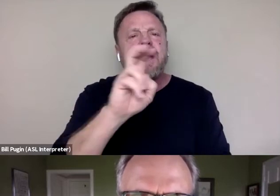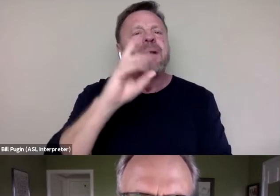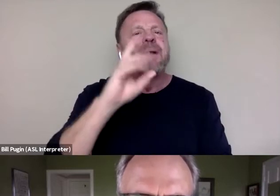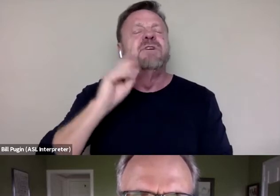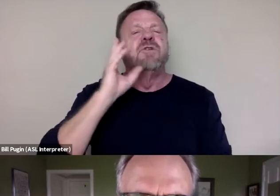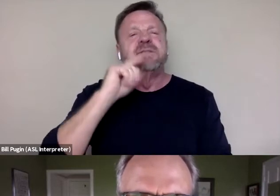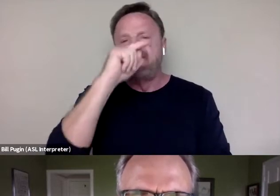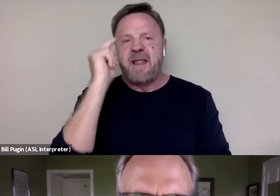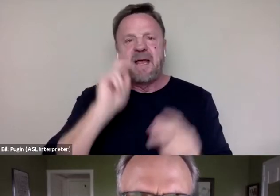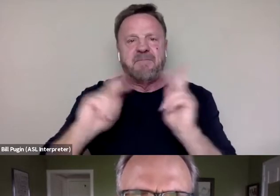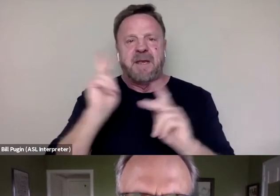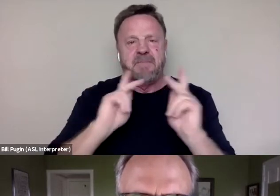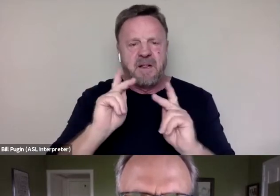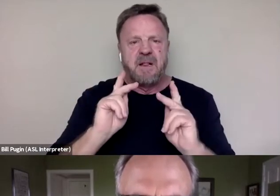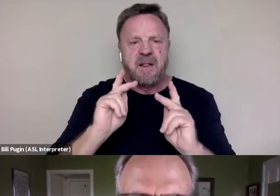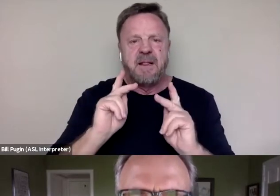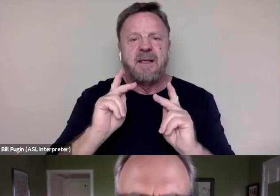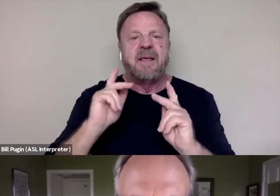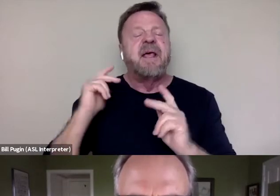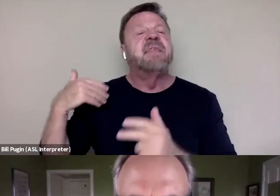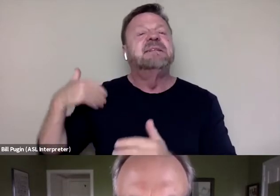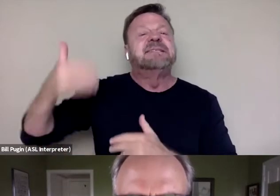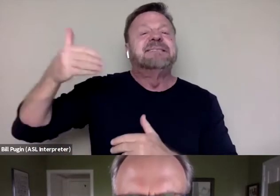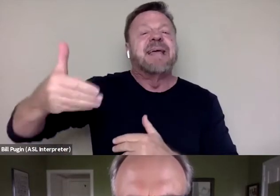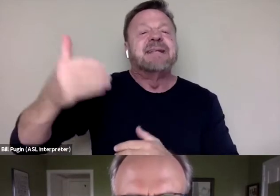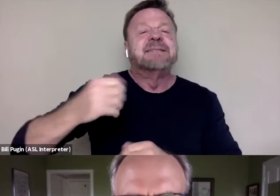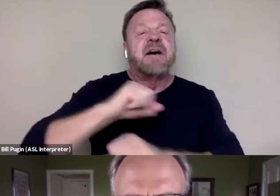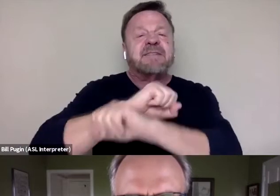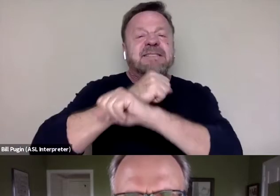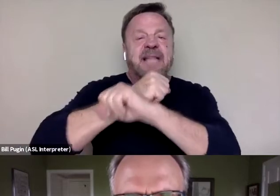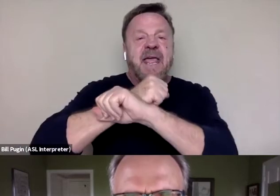formerly the descendants of enslaved people in America,